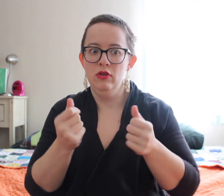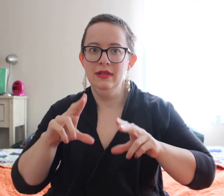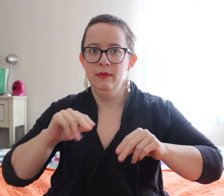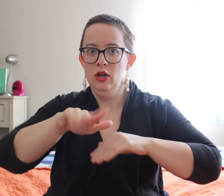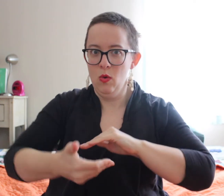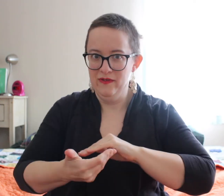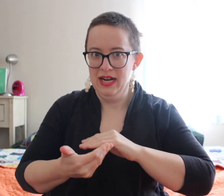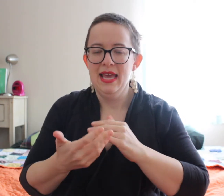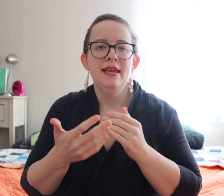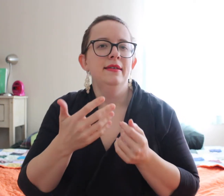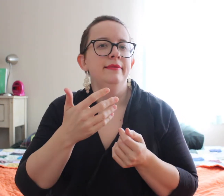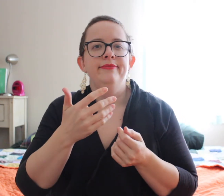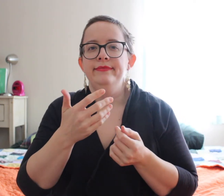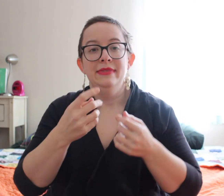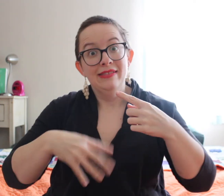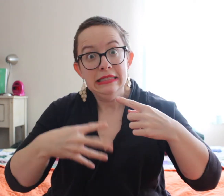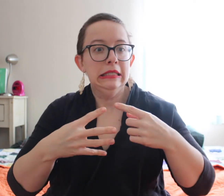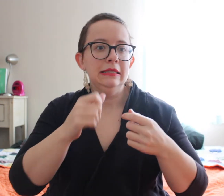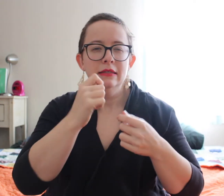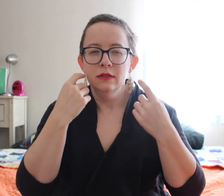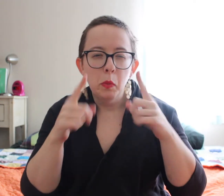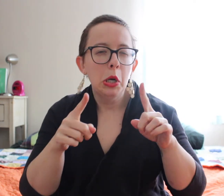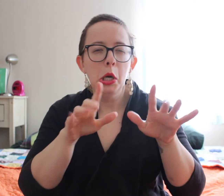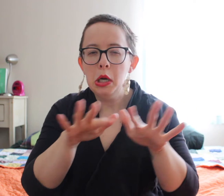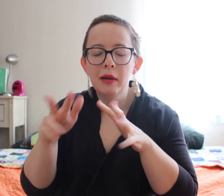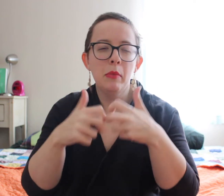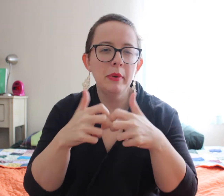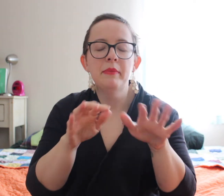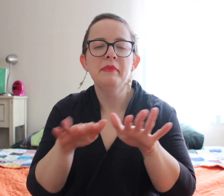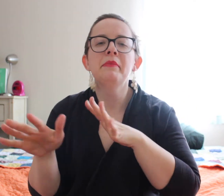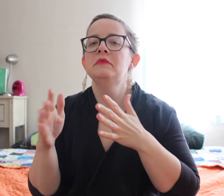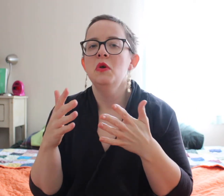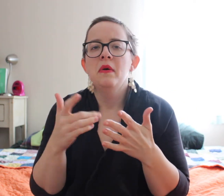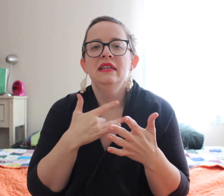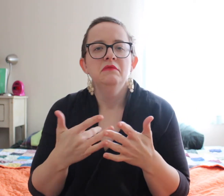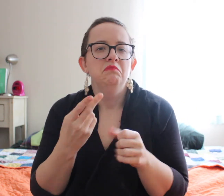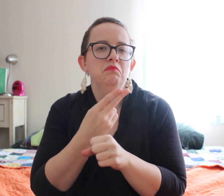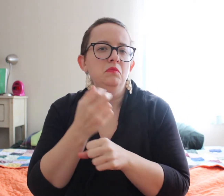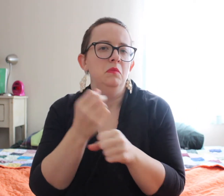Some people do have issues with cloth diapering overnight Whether it's leaking or just doesn't work, but there's issues.